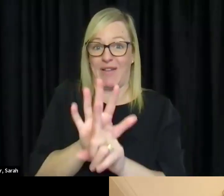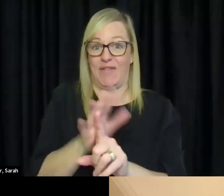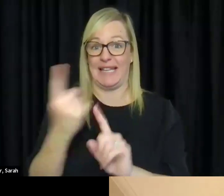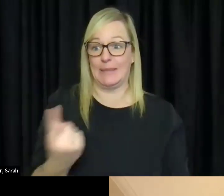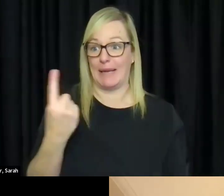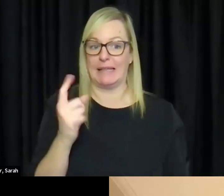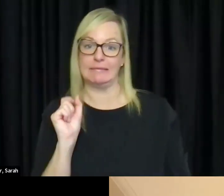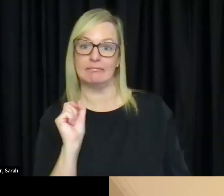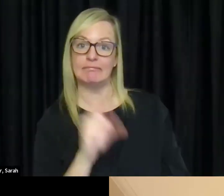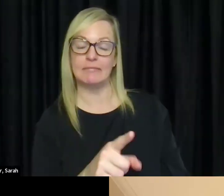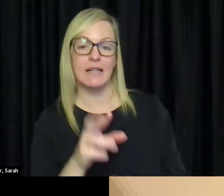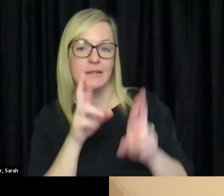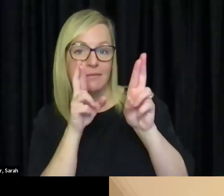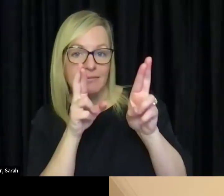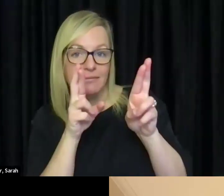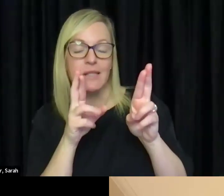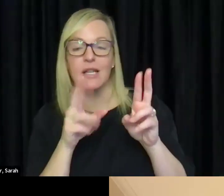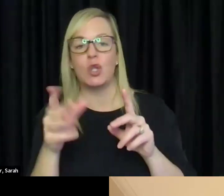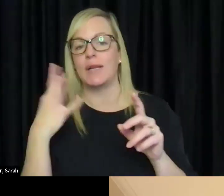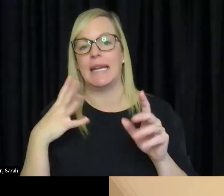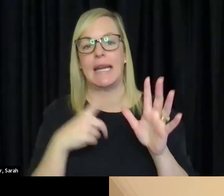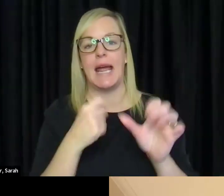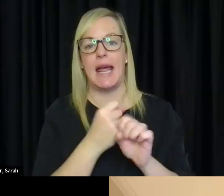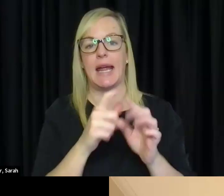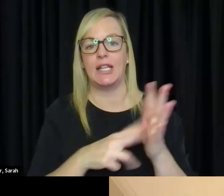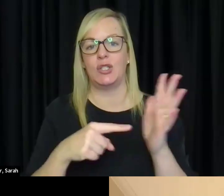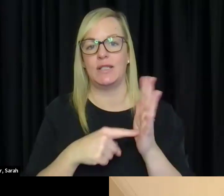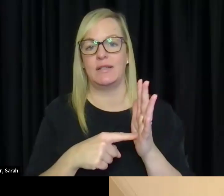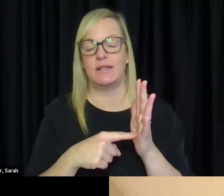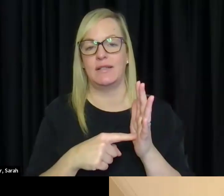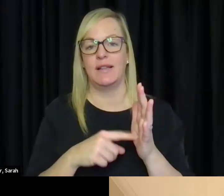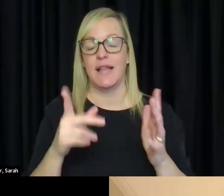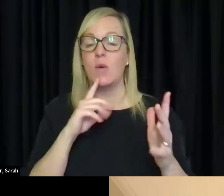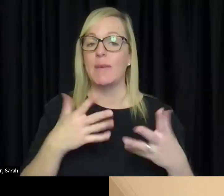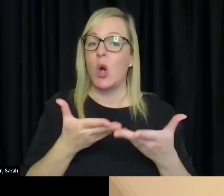documents to them and they'll list that on the website where they are open to that and just